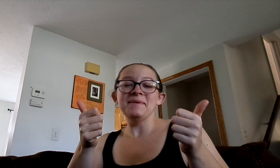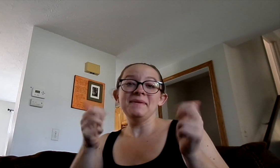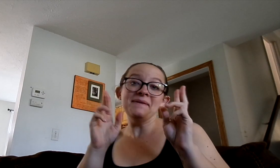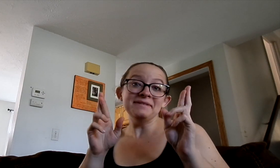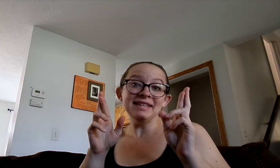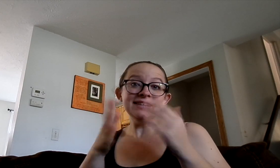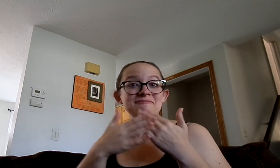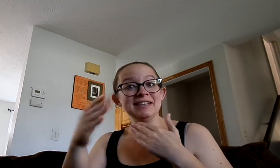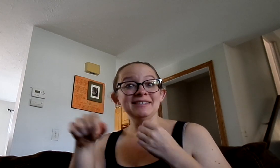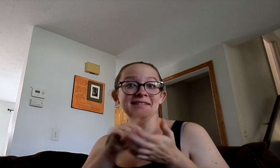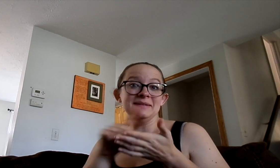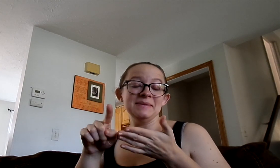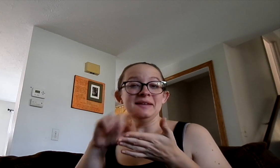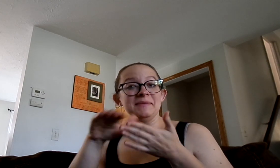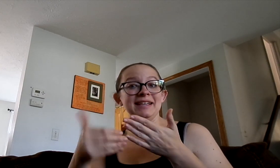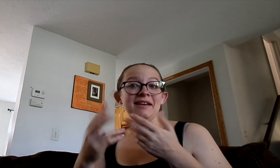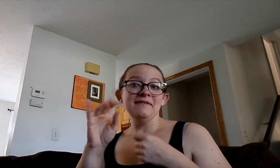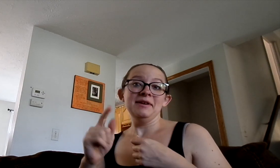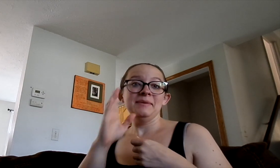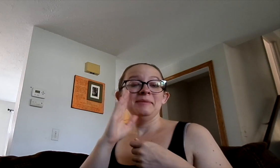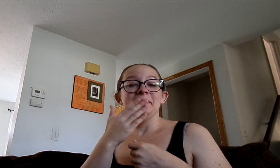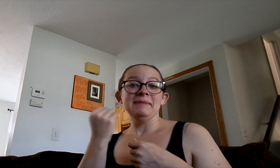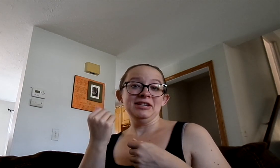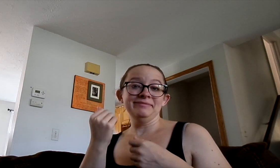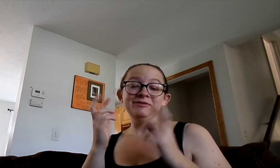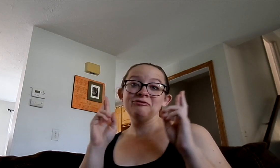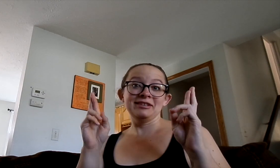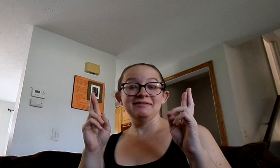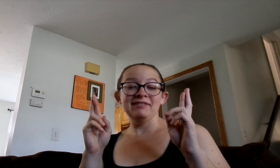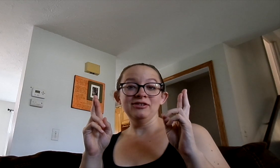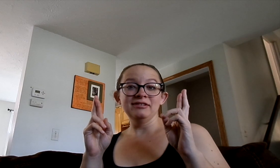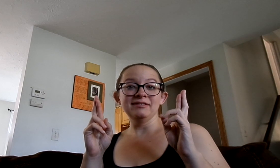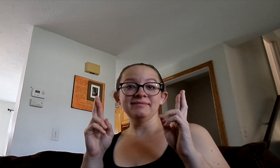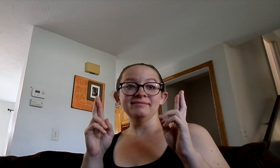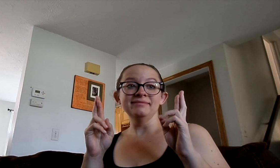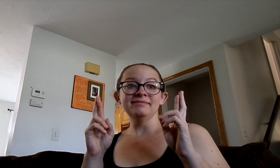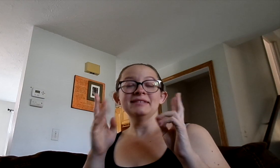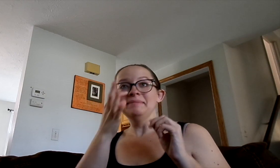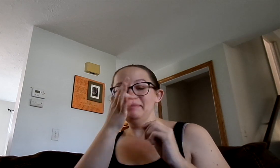So great! Hopefully the rest of the week and weekend vlog will be better. Cross your fingers.